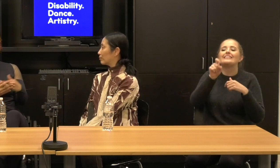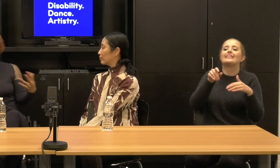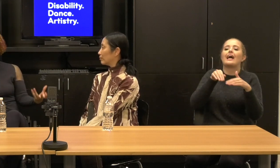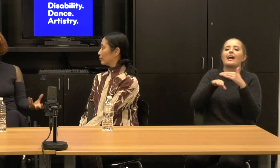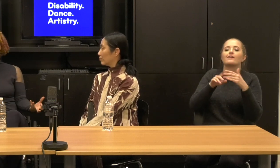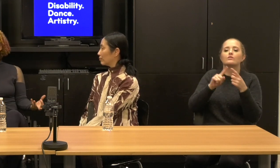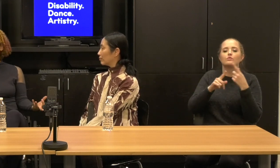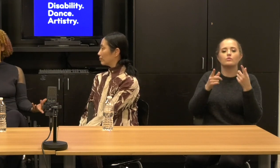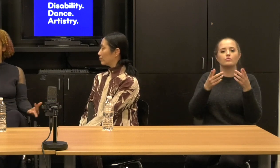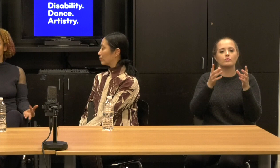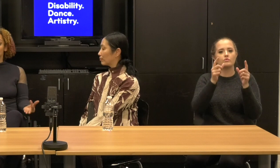that we're talking about here.